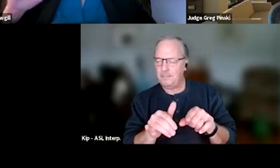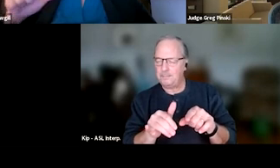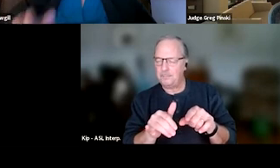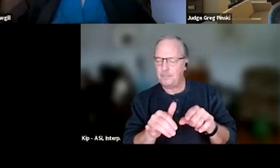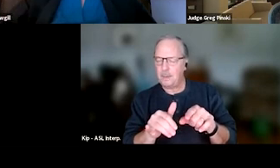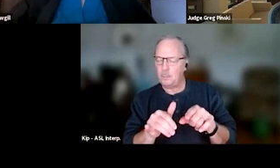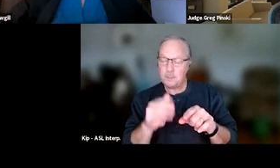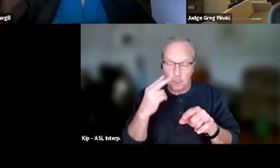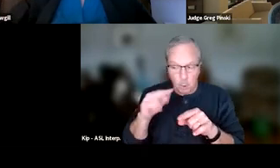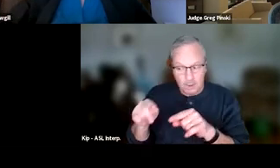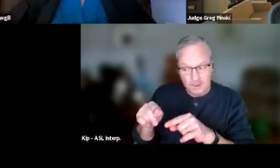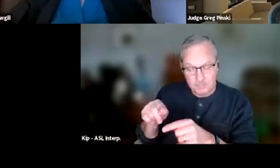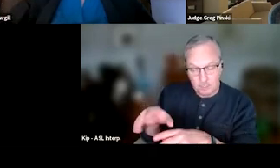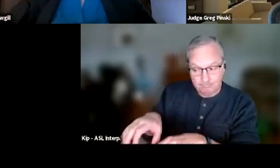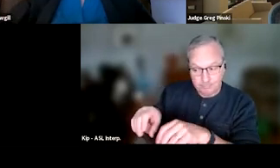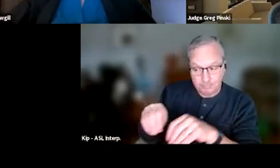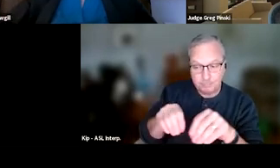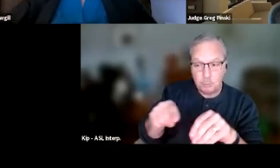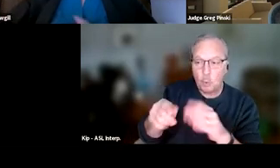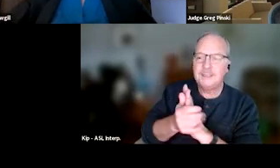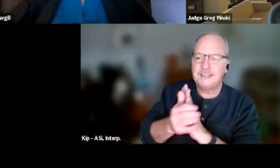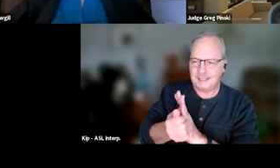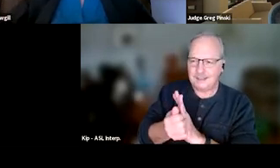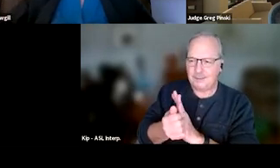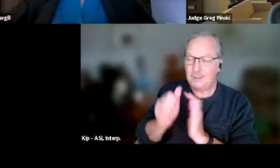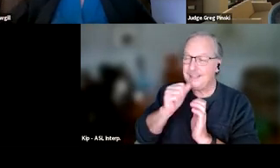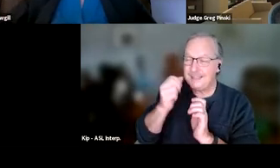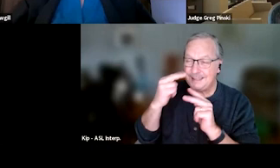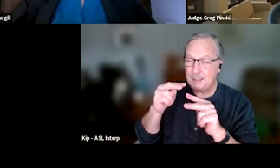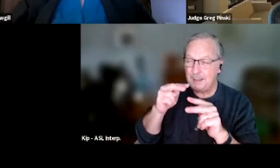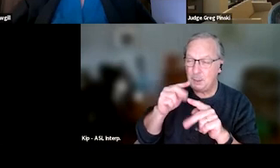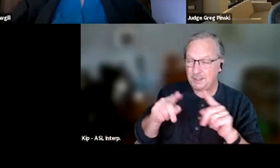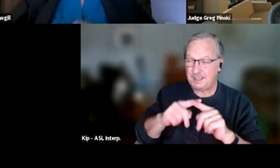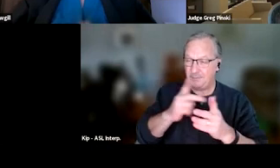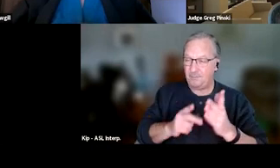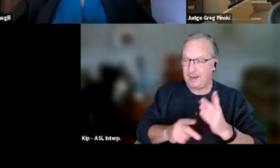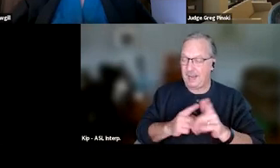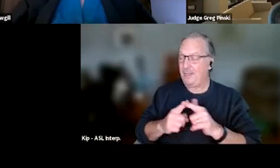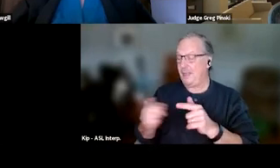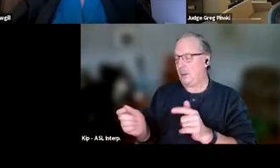and identifying those in the different phases because that's what's gonna actually reduce recidivism when we know that they're connected